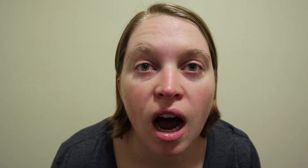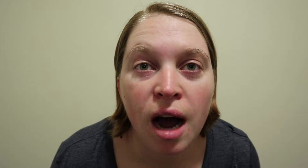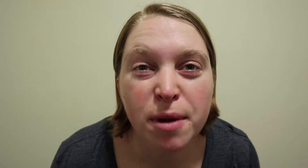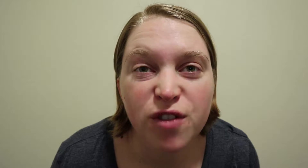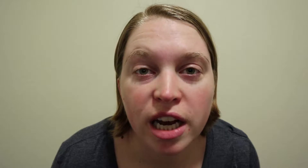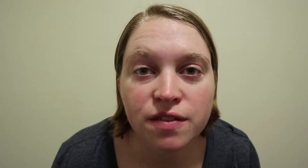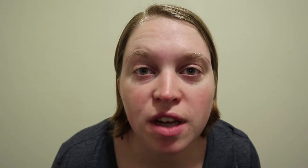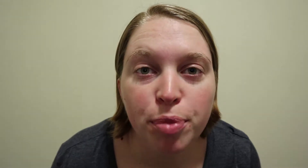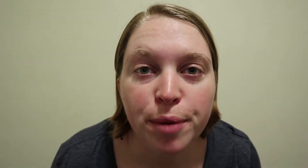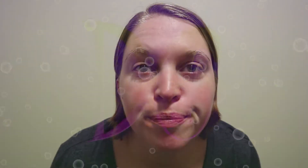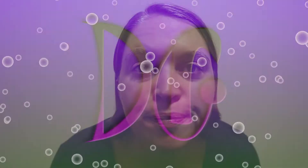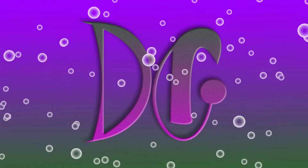I'm afraid of something